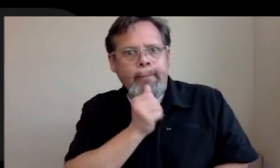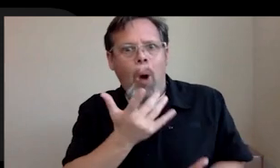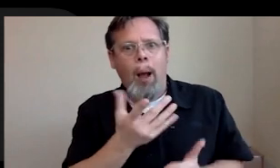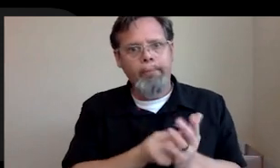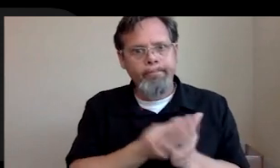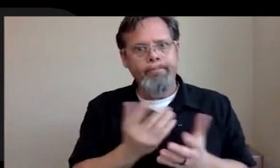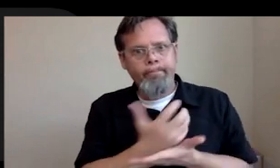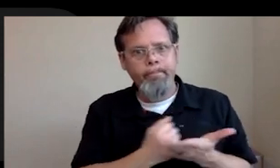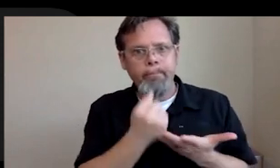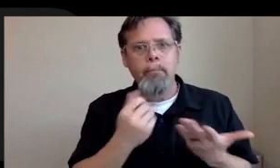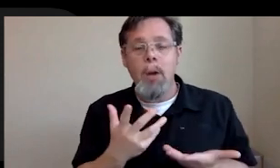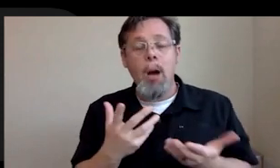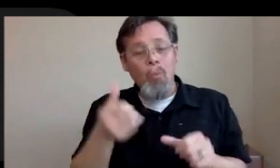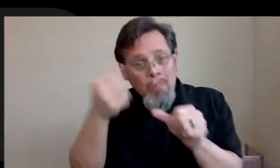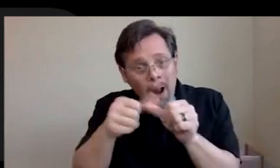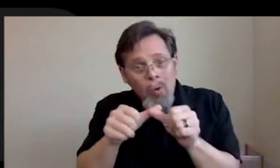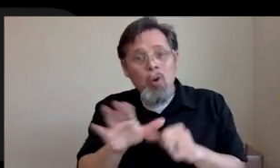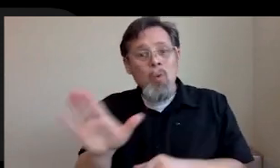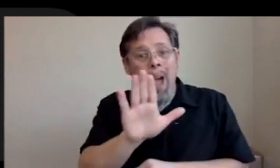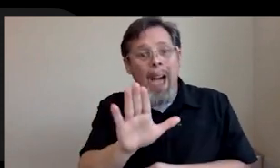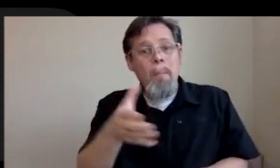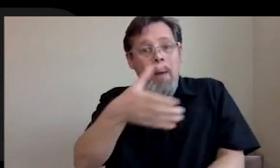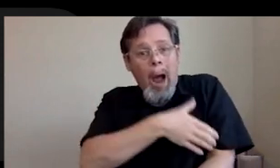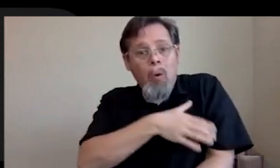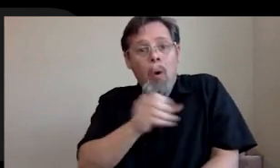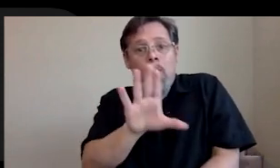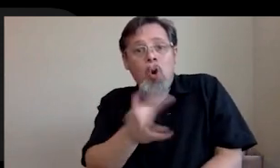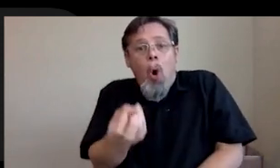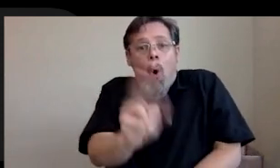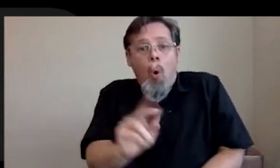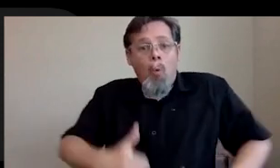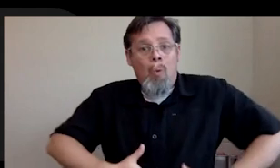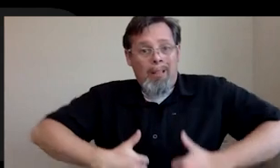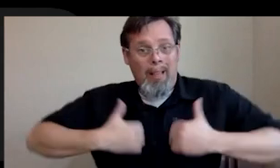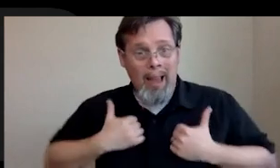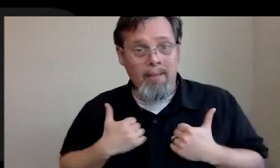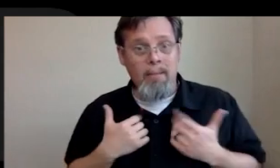forget their own power of control over their own life to be in control of. If they decide to stay